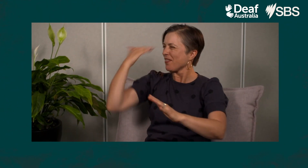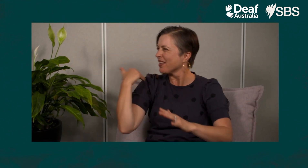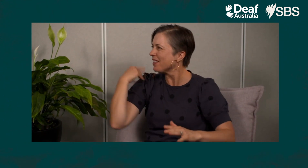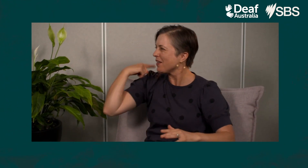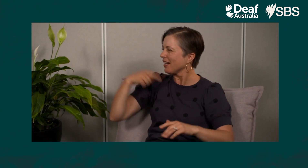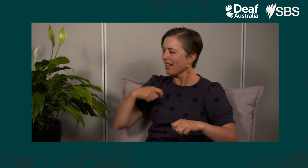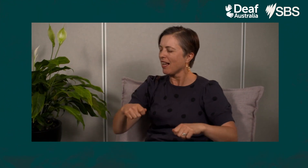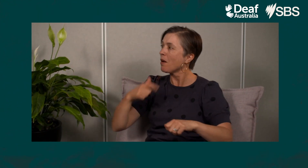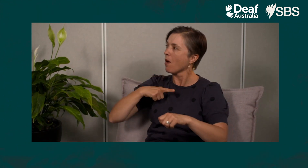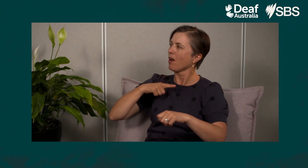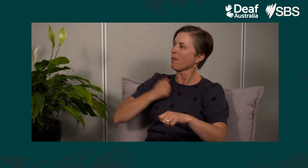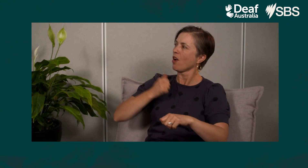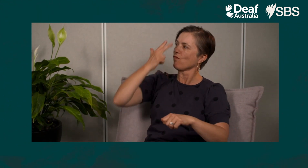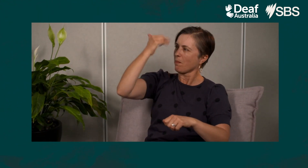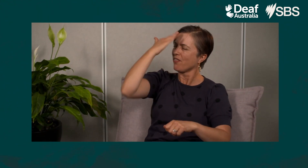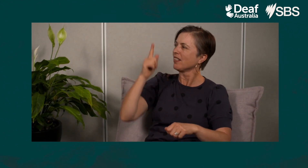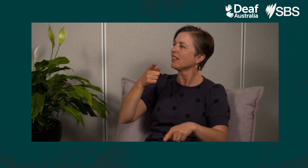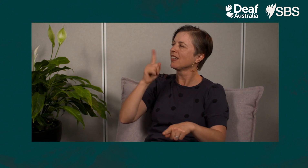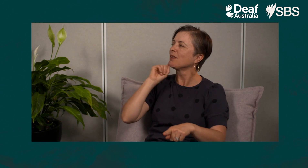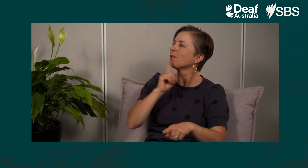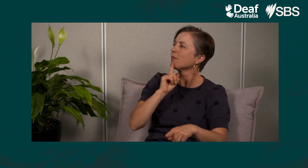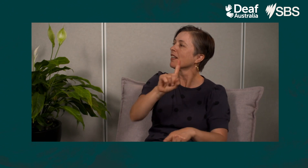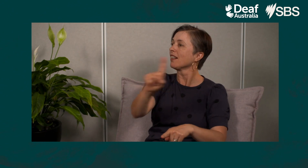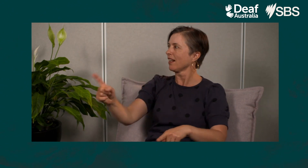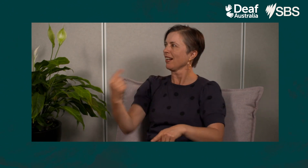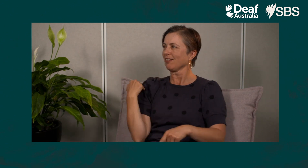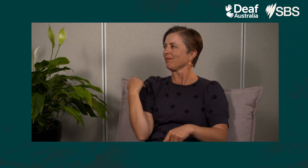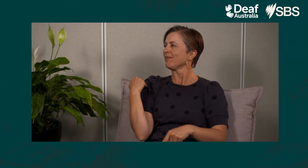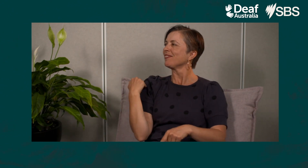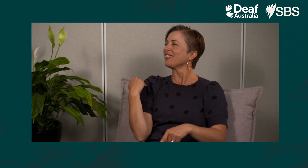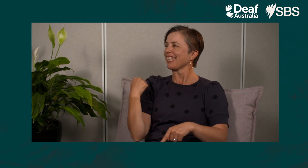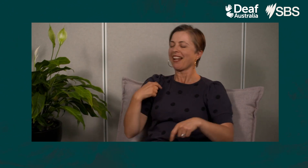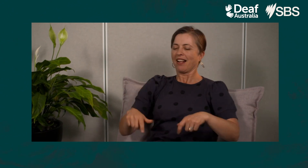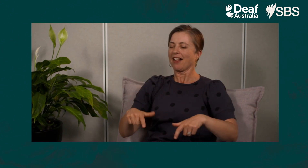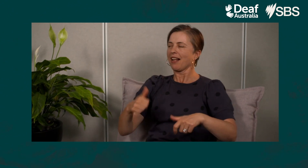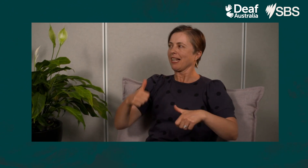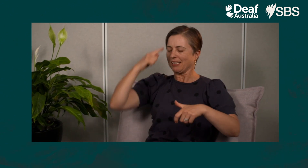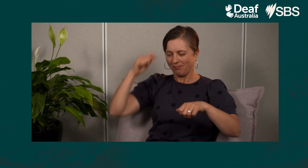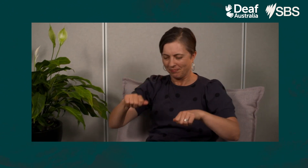My mom would tell me that I was making a lot of noise, and she knew because my hearing grandmother would tell my mother to tell me.